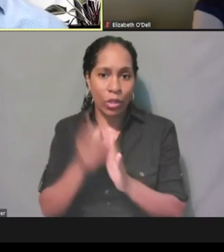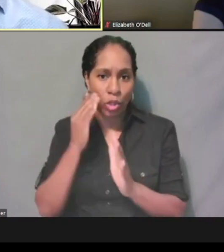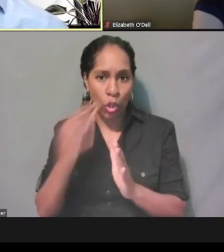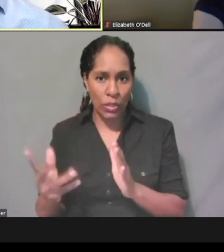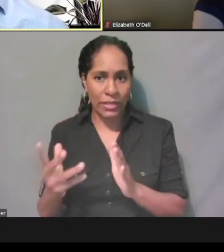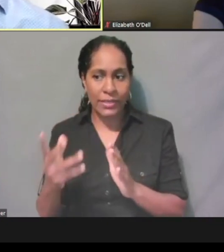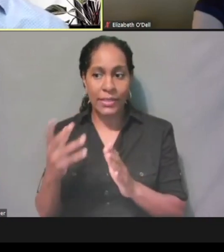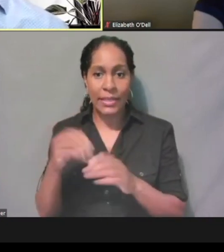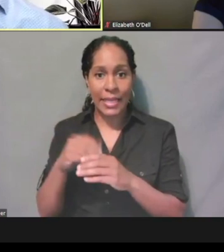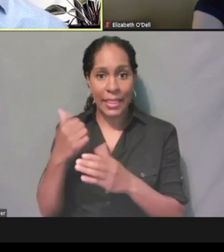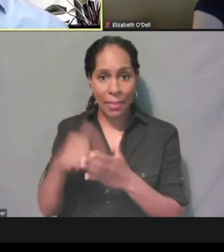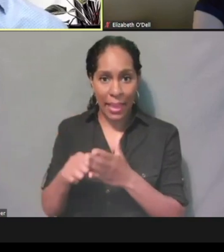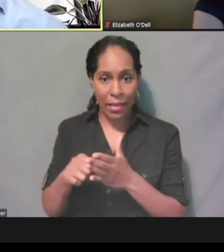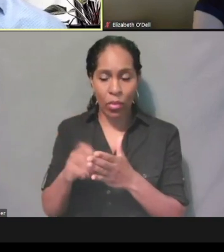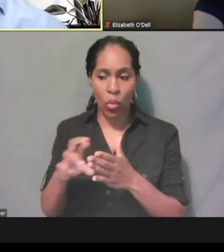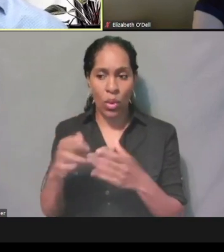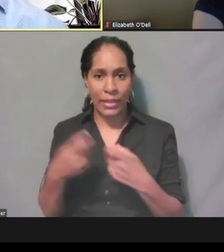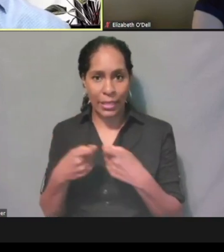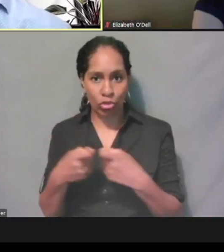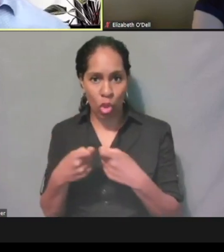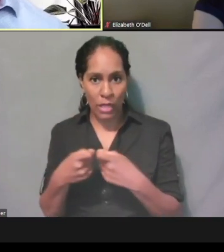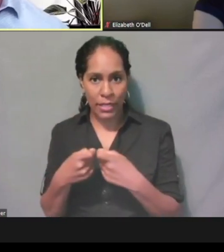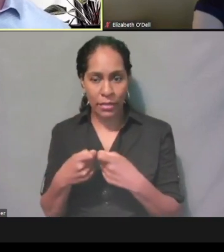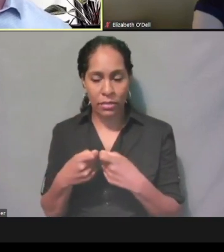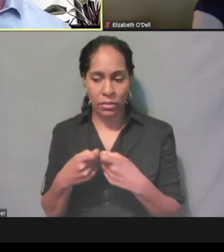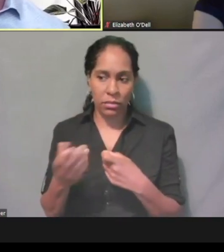or electronically if they've subscribed to eNotices.